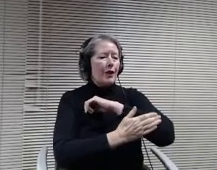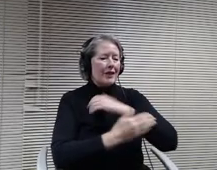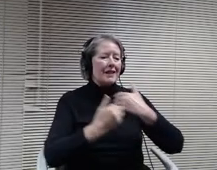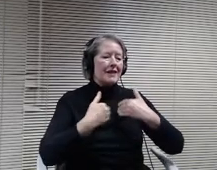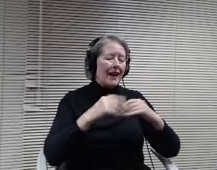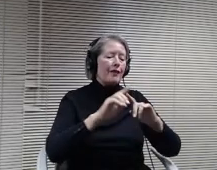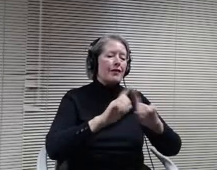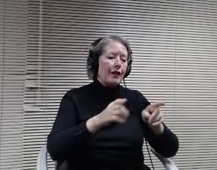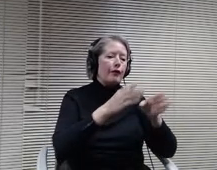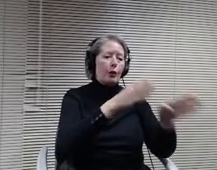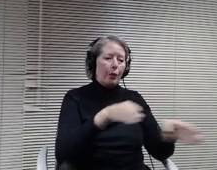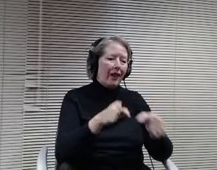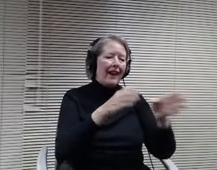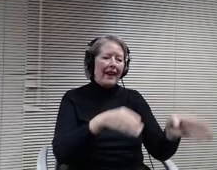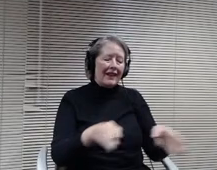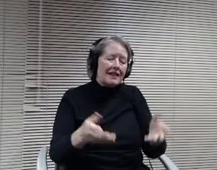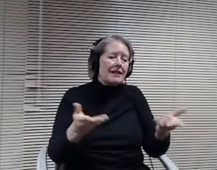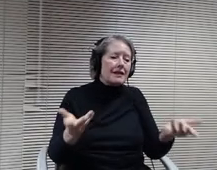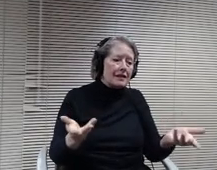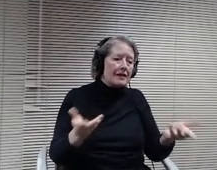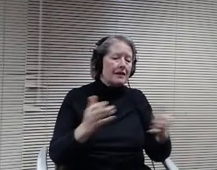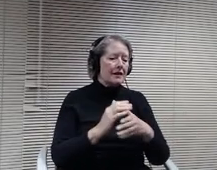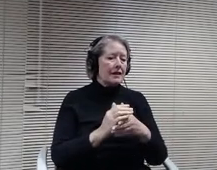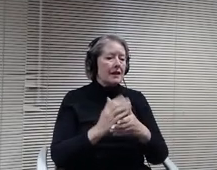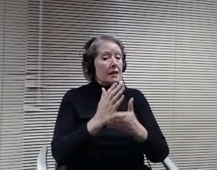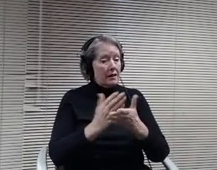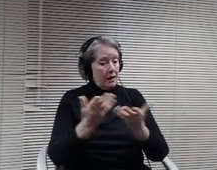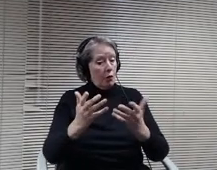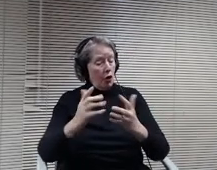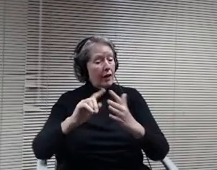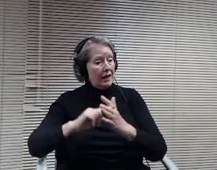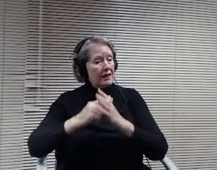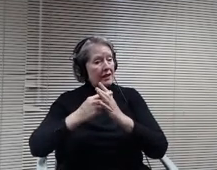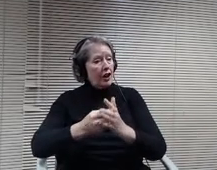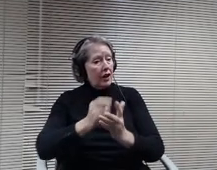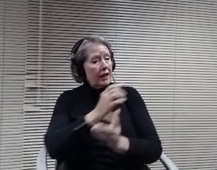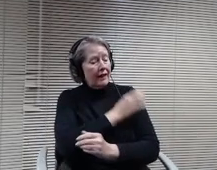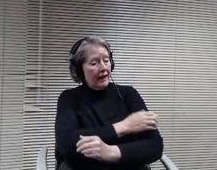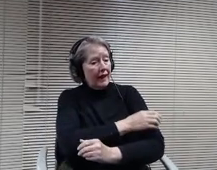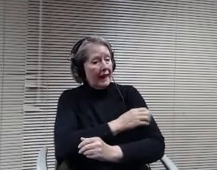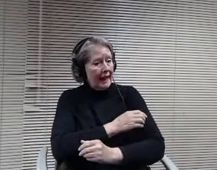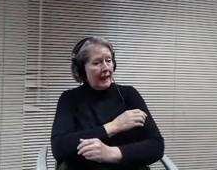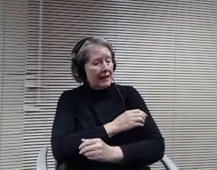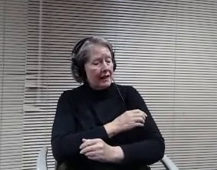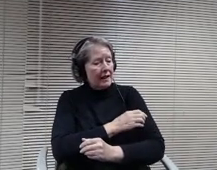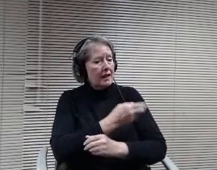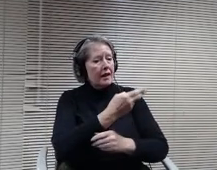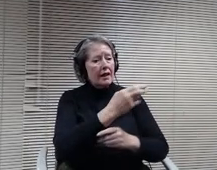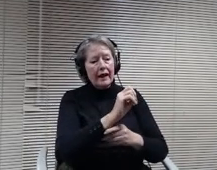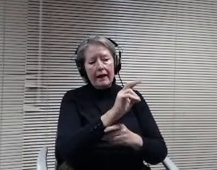You know some are already starting those clinics and you know head of accounting hasn't gotten that direction finalized